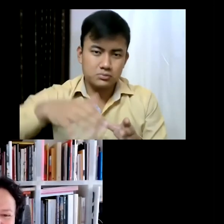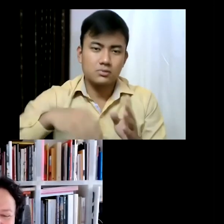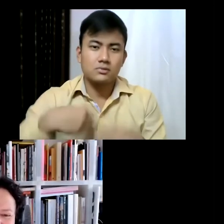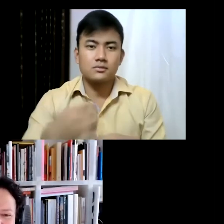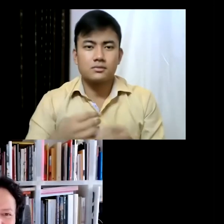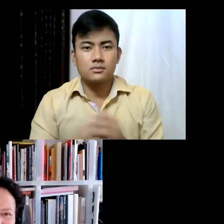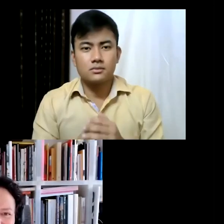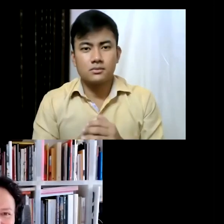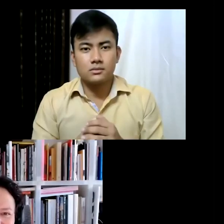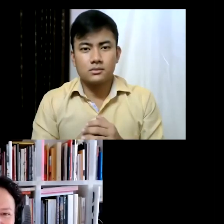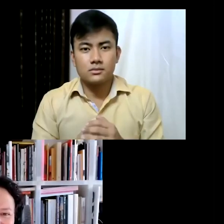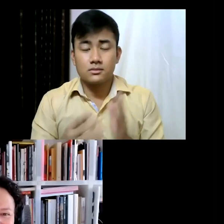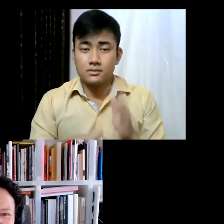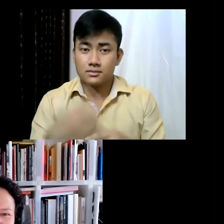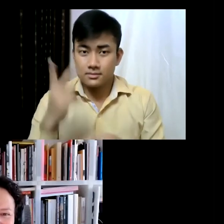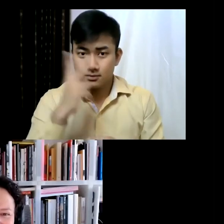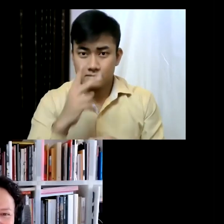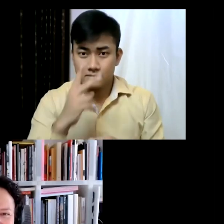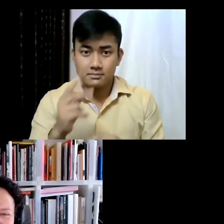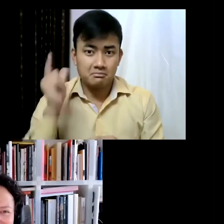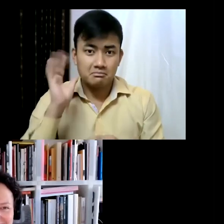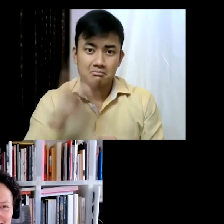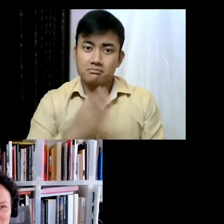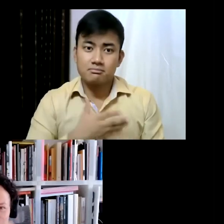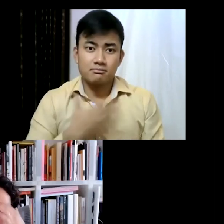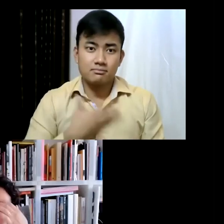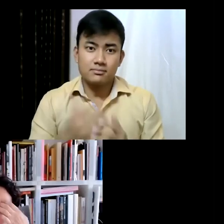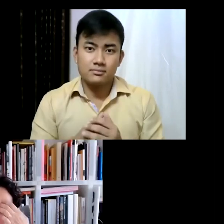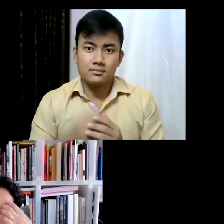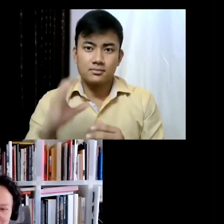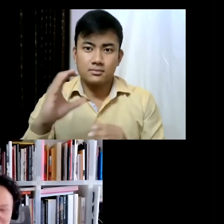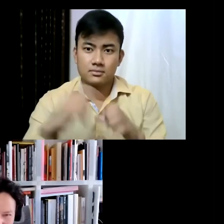Well that's a lovely note to end on... Us to Julia- thank you so much for spending this